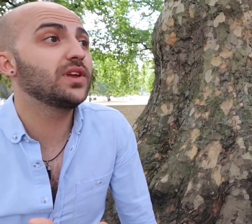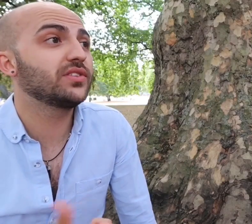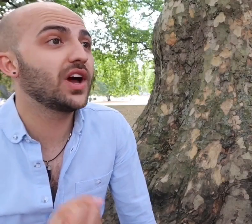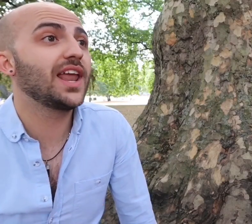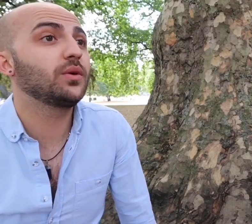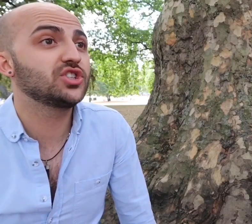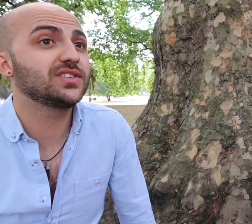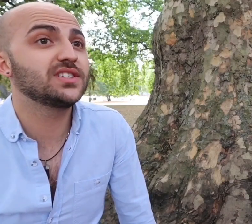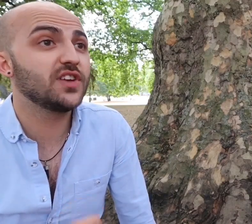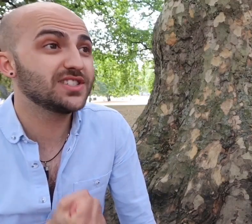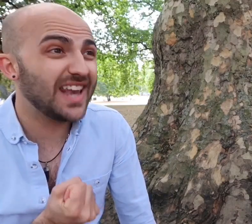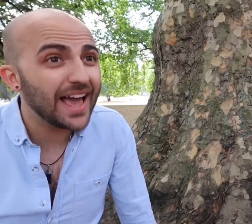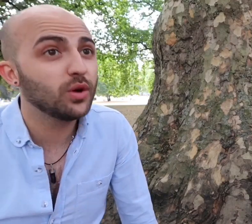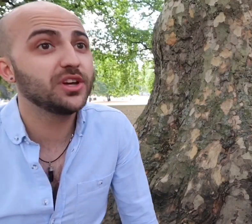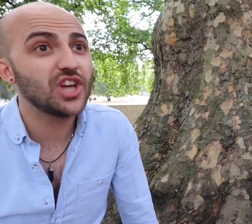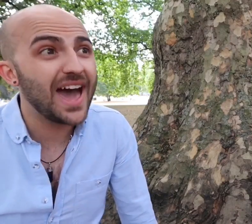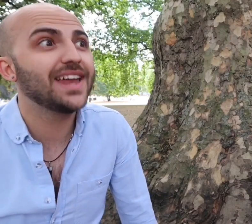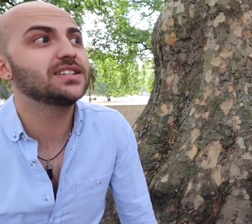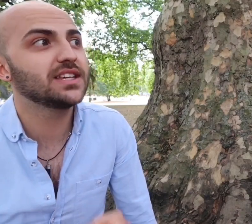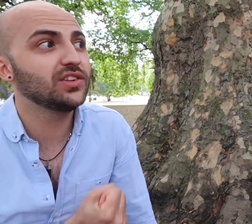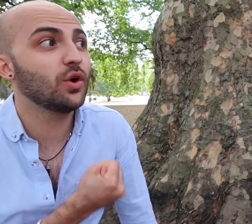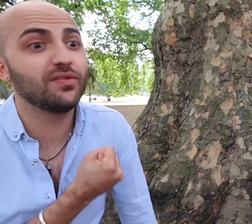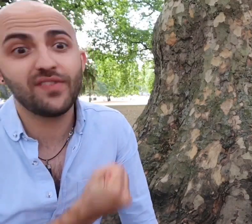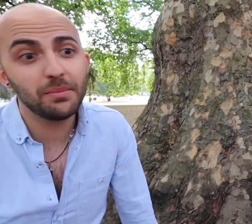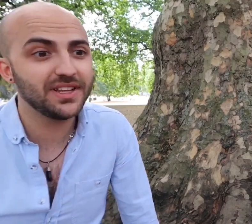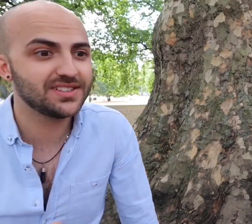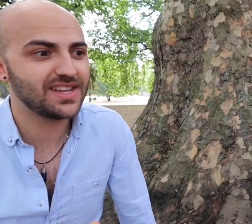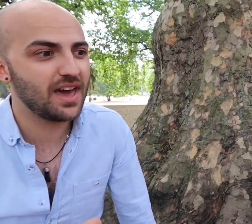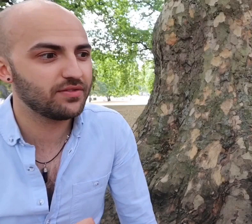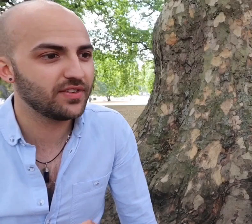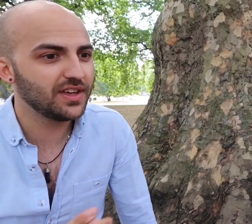sign language as its first language and his whole family is Deaf